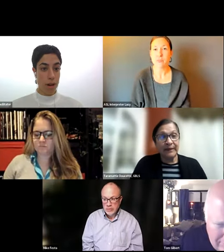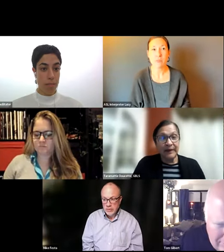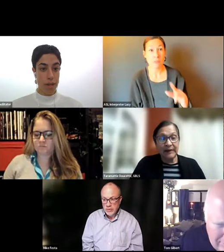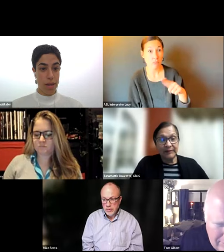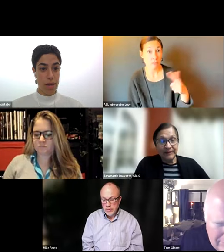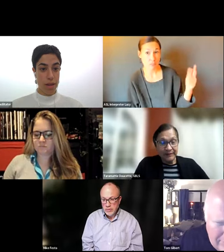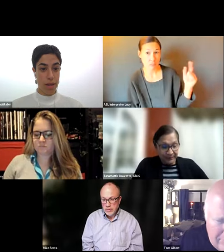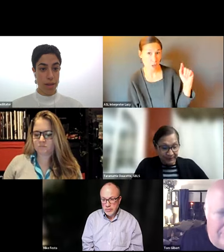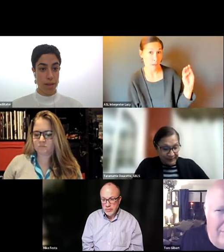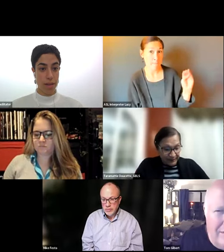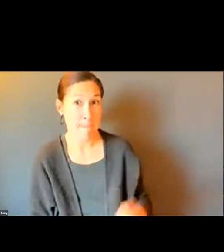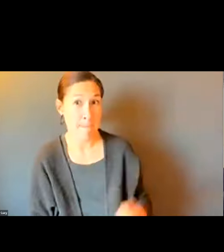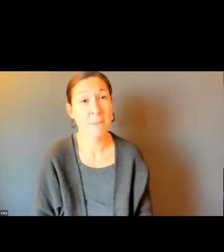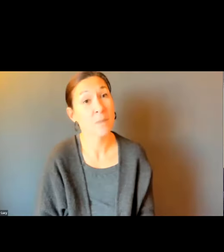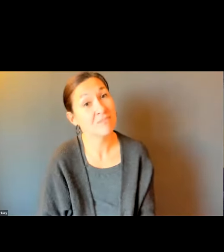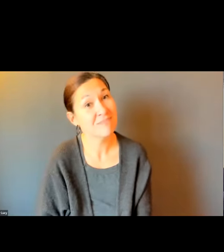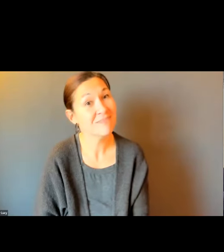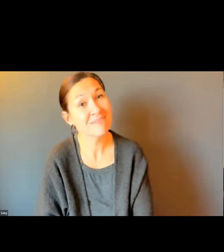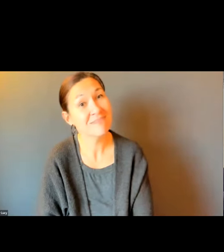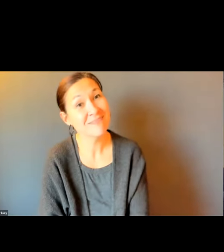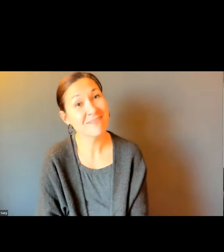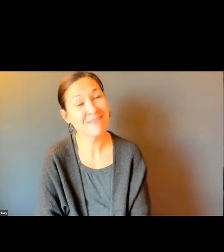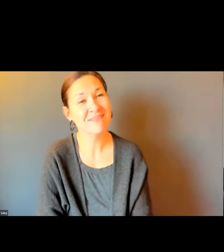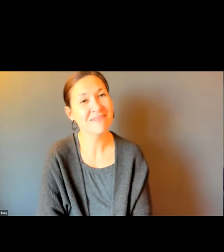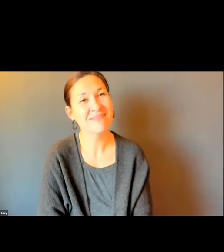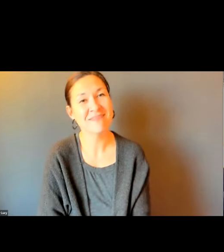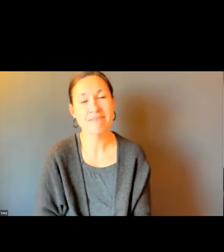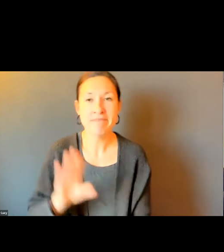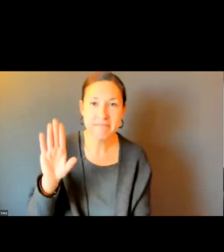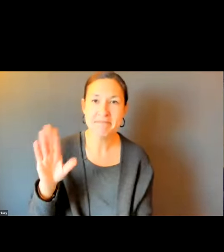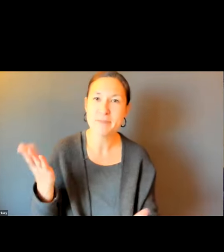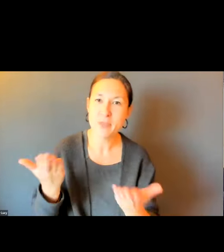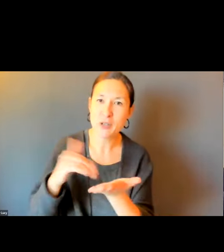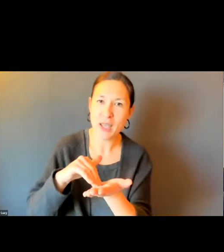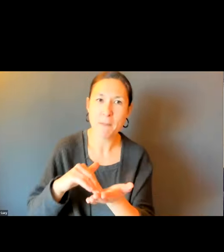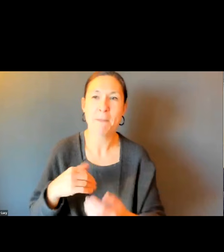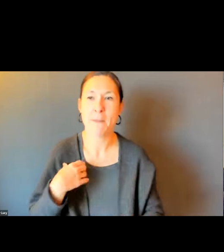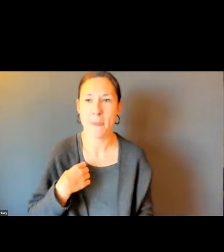THANKS, TARA. TOM, YOU ARE UP AGAIN.